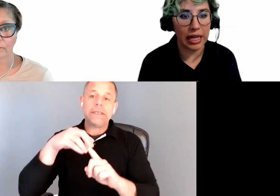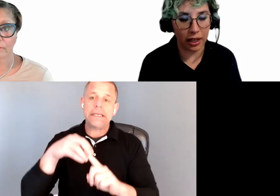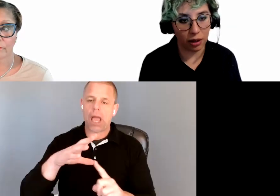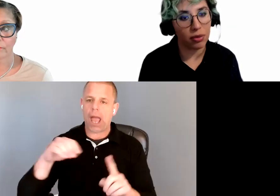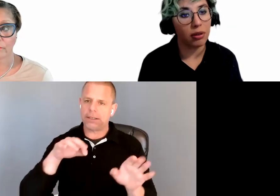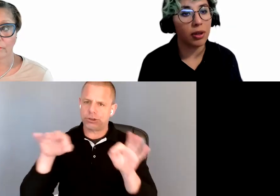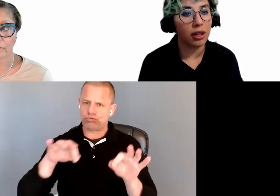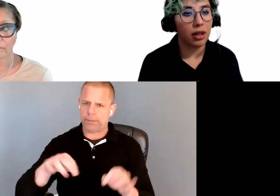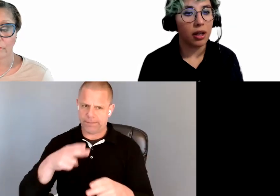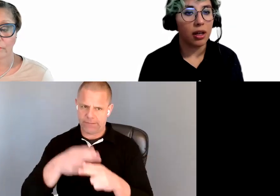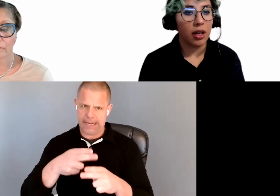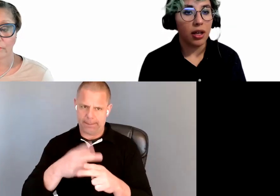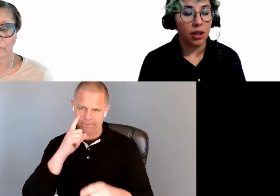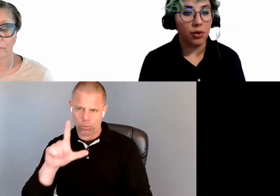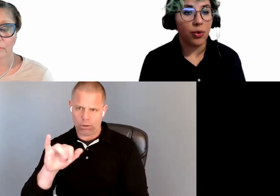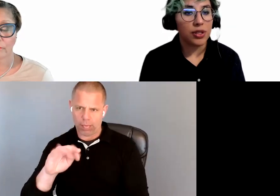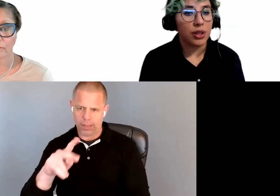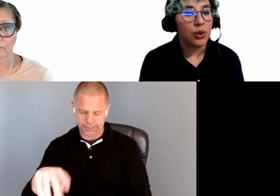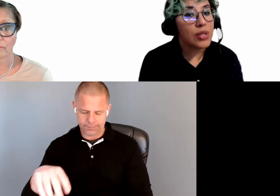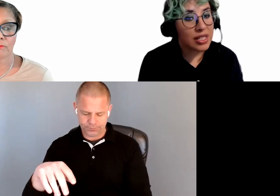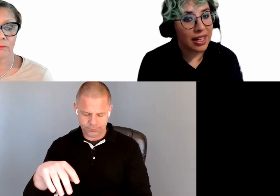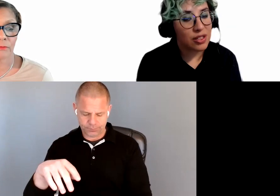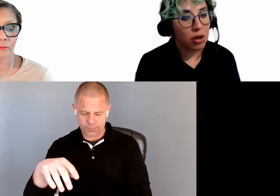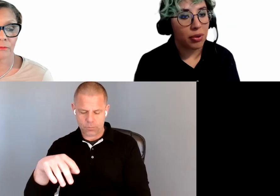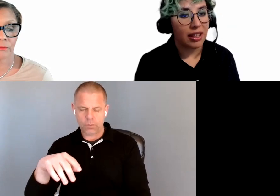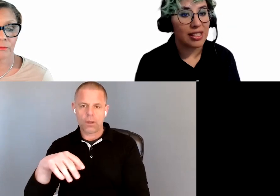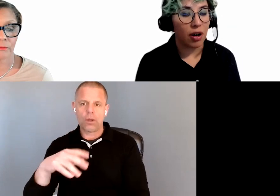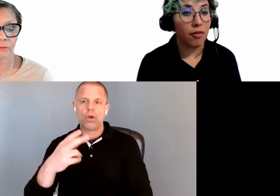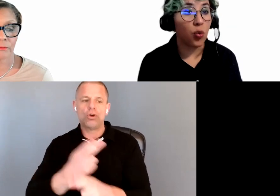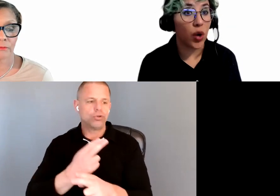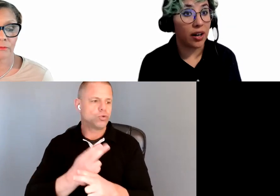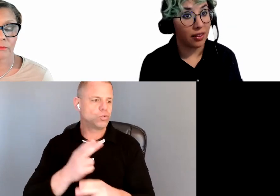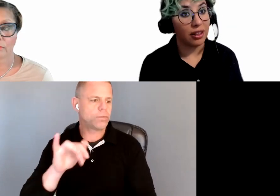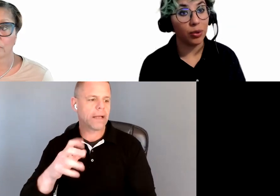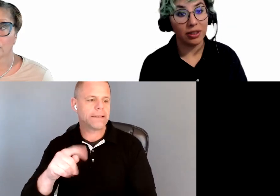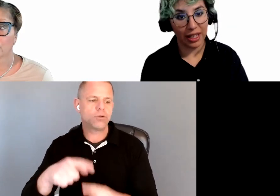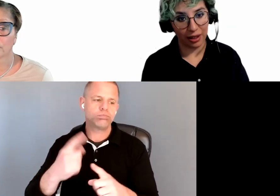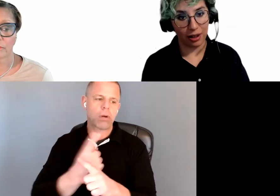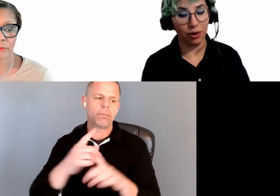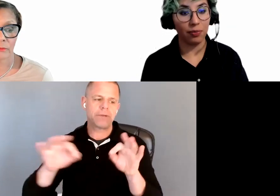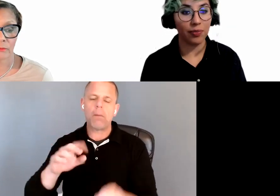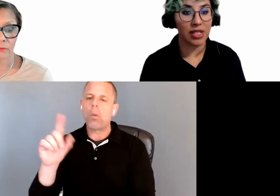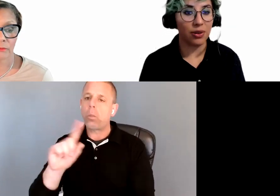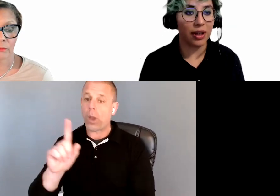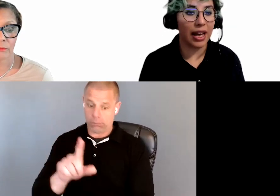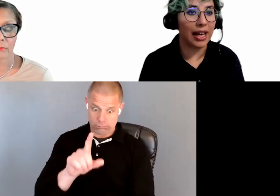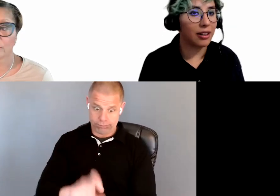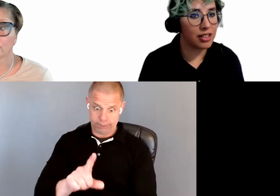You want to use the text to properly describe where the link will take you. So any